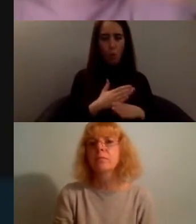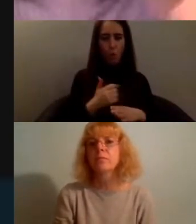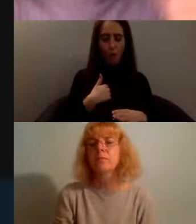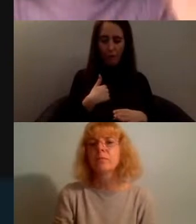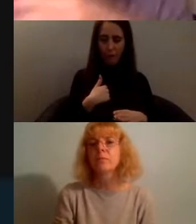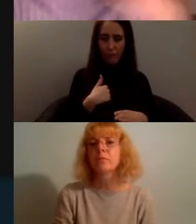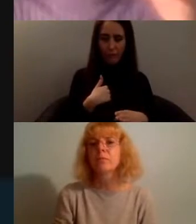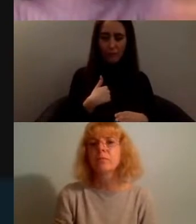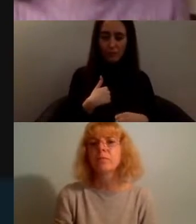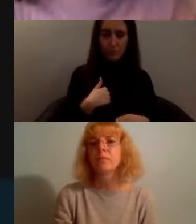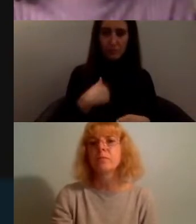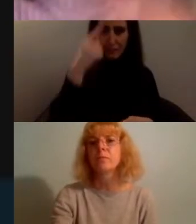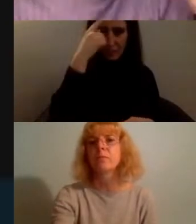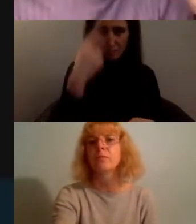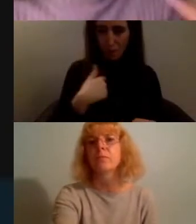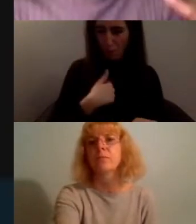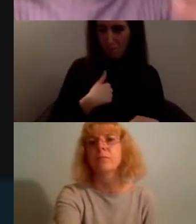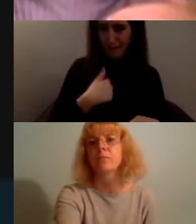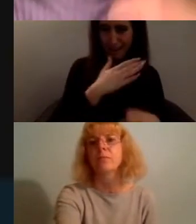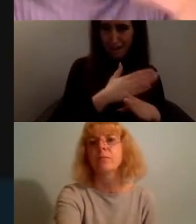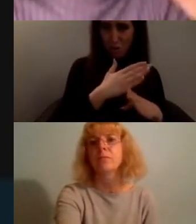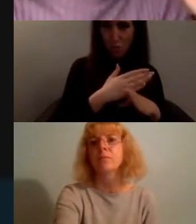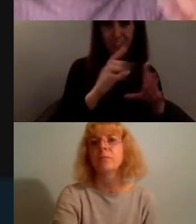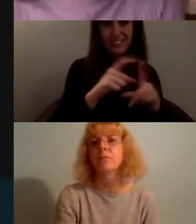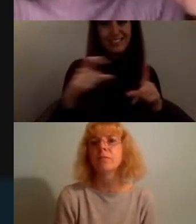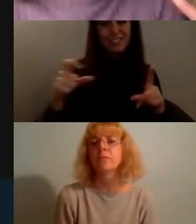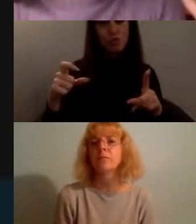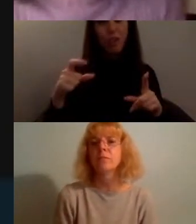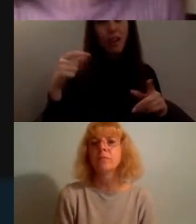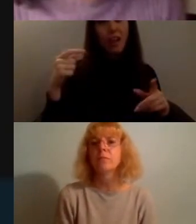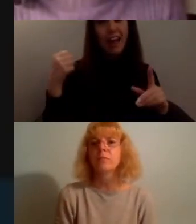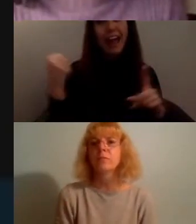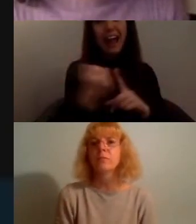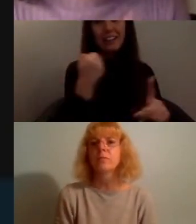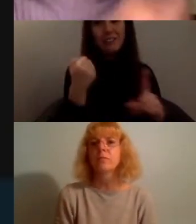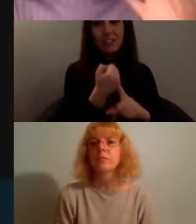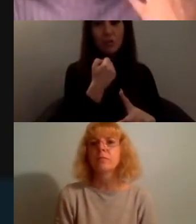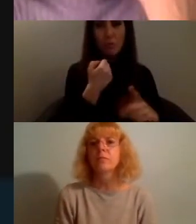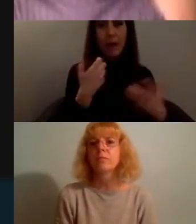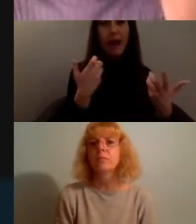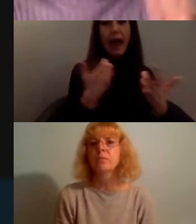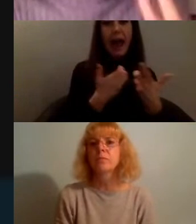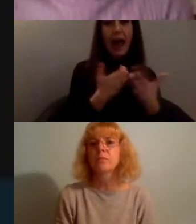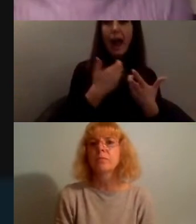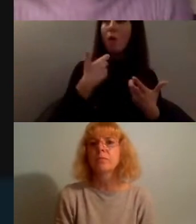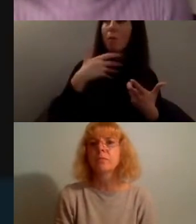just digital activism work in general is being digested online and how are we able to see that